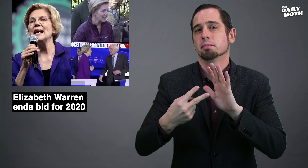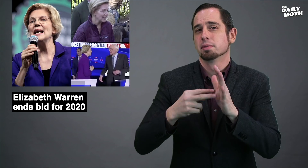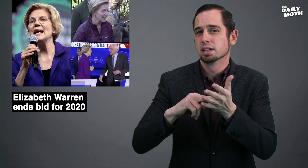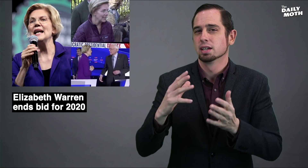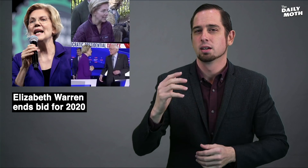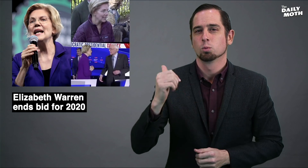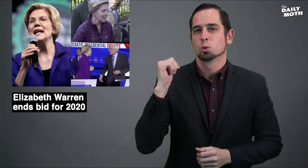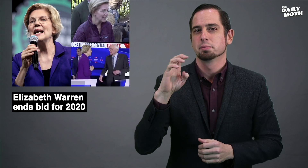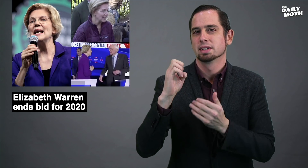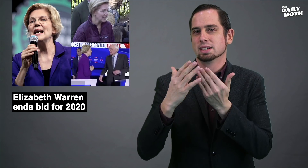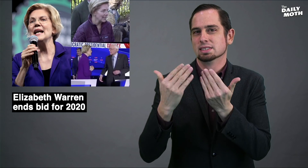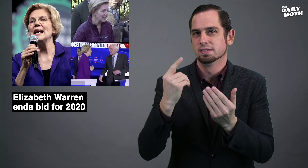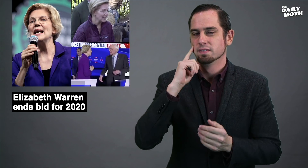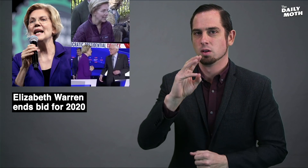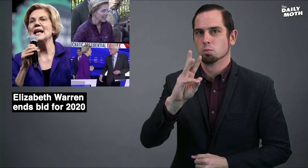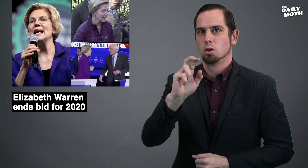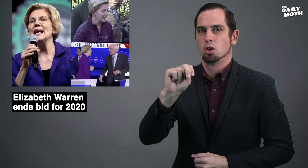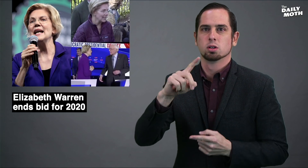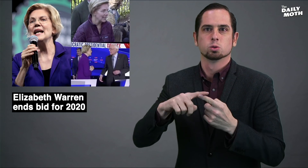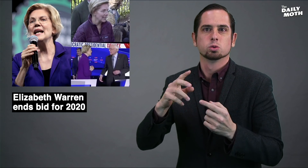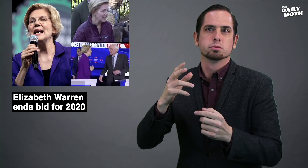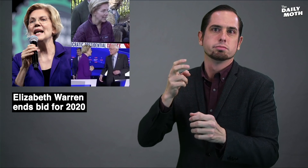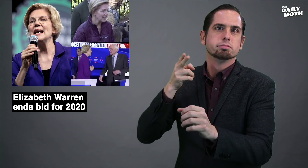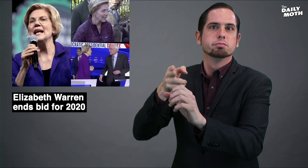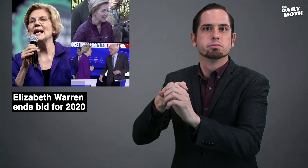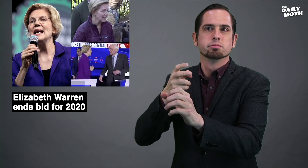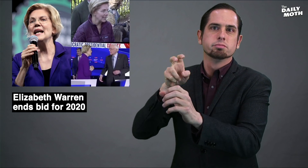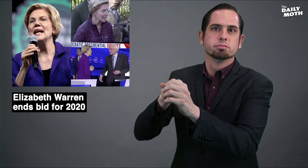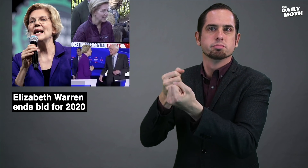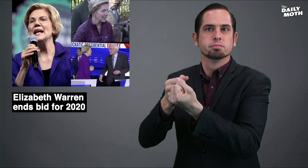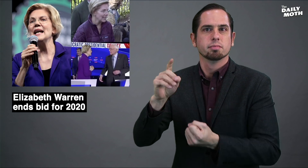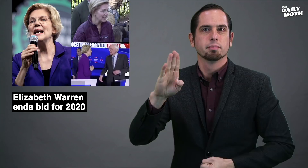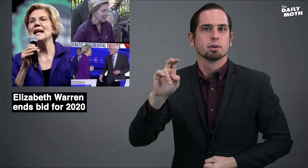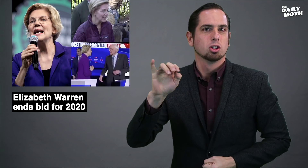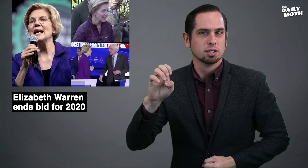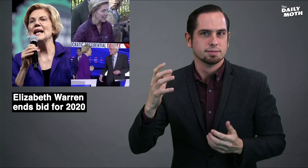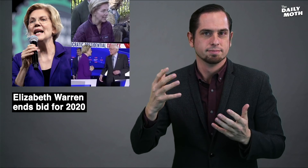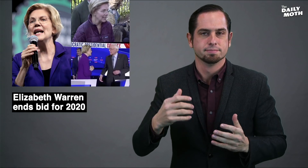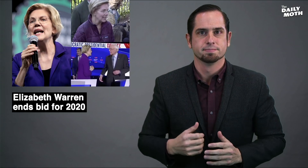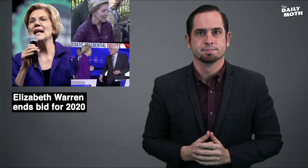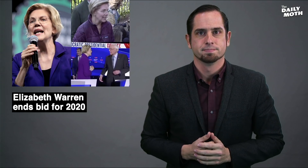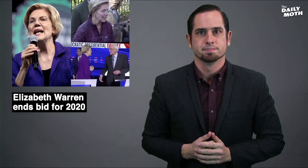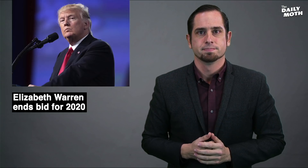So it won't be easy for Warren to jump in the Bernie camp.